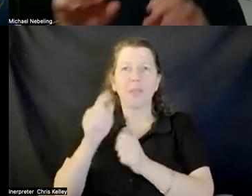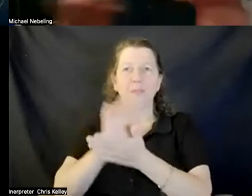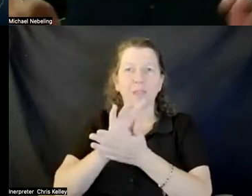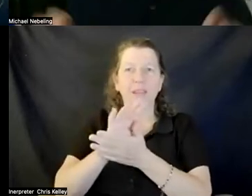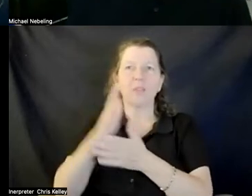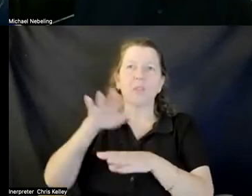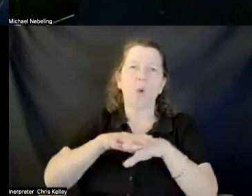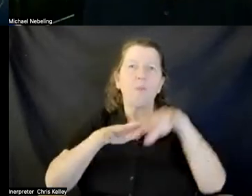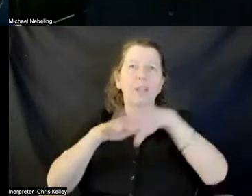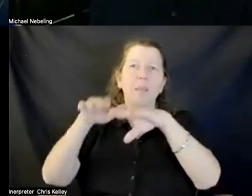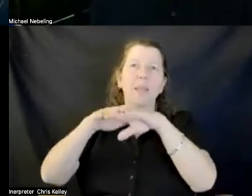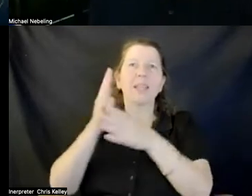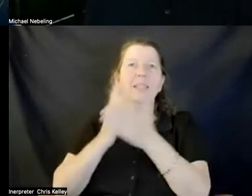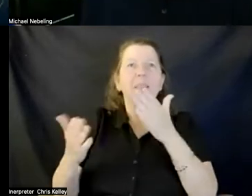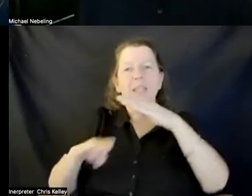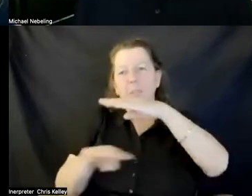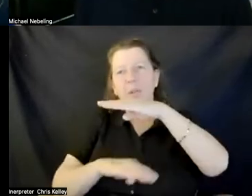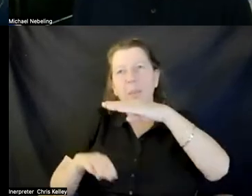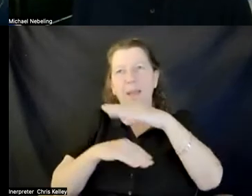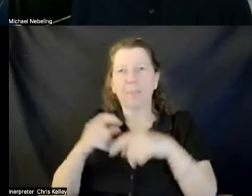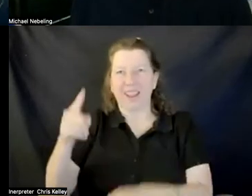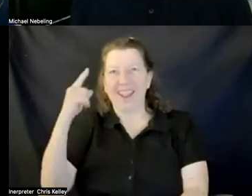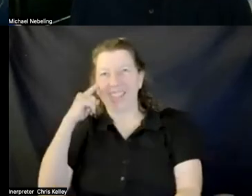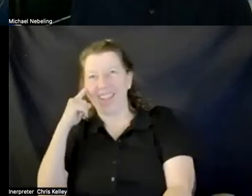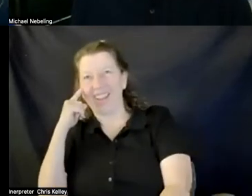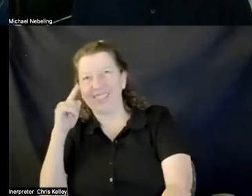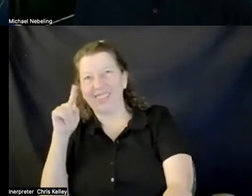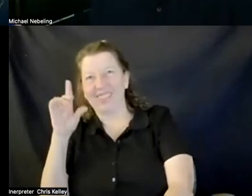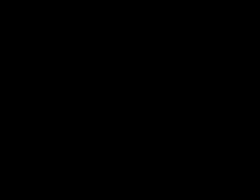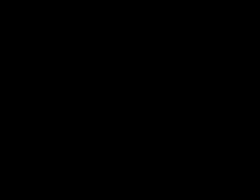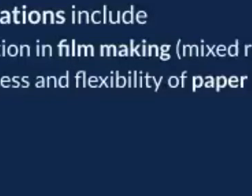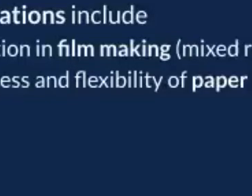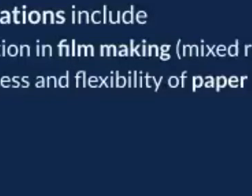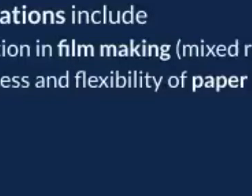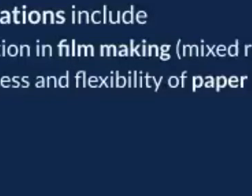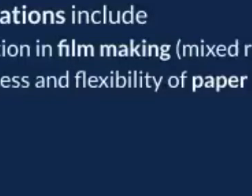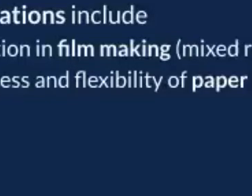some of the stuff you put at the bottom side you might so i did oh that fixed it so um all right